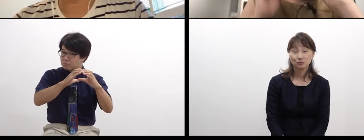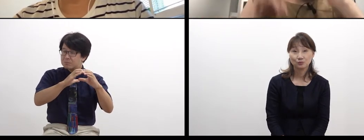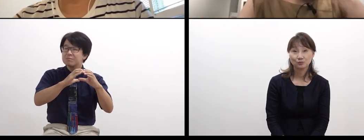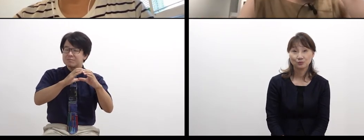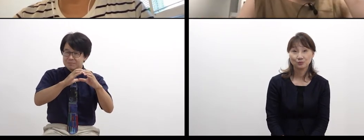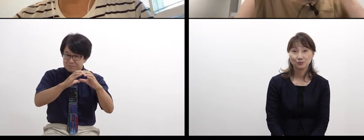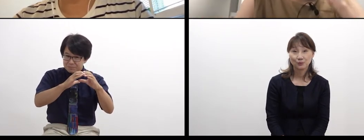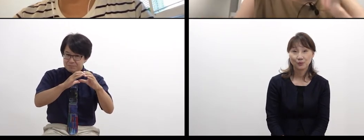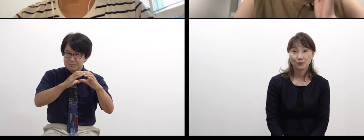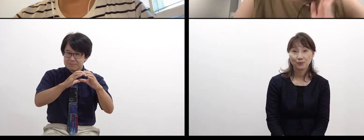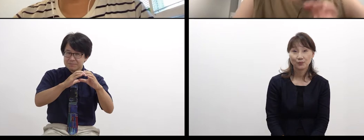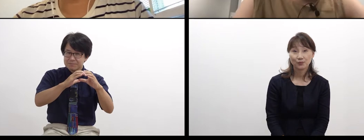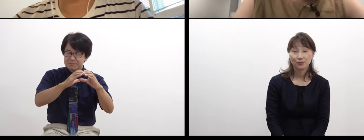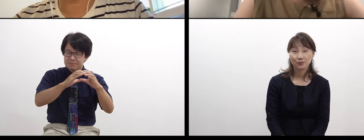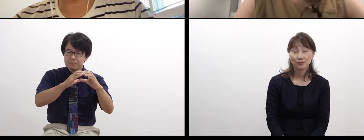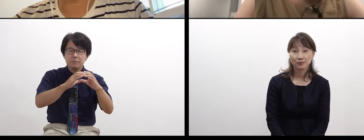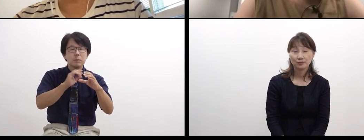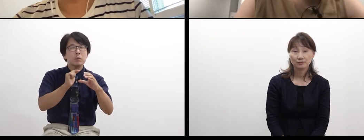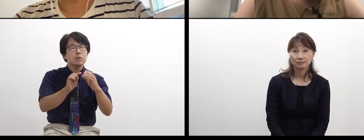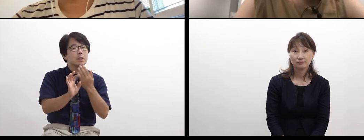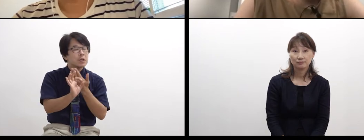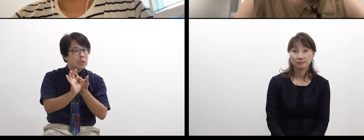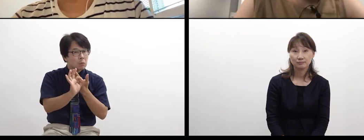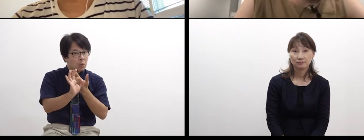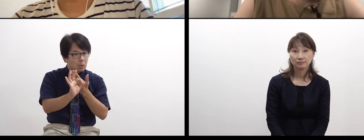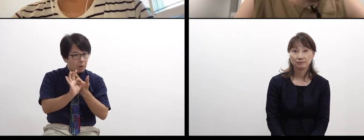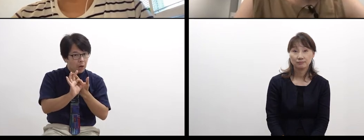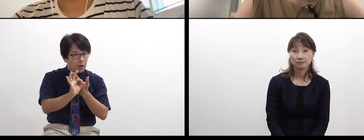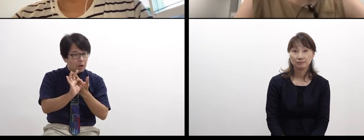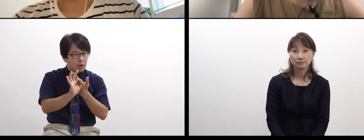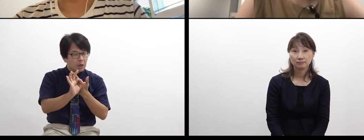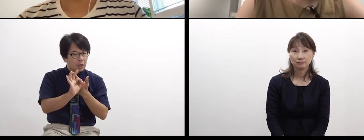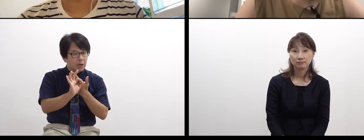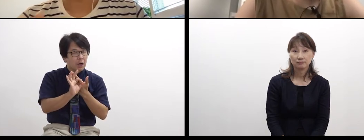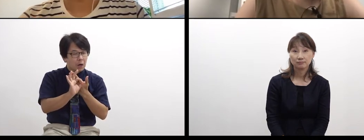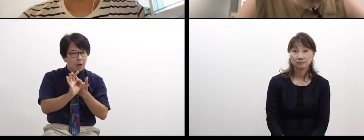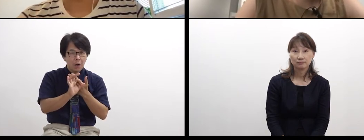even when I talk to you normally like this